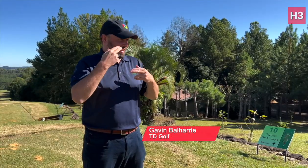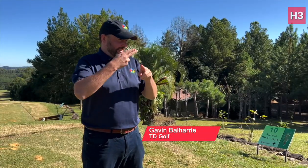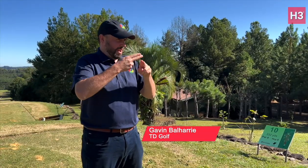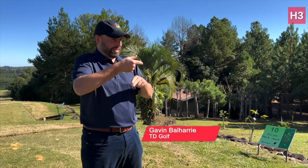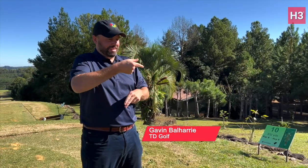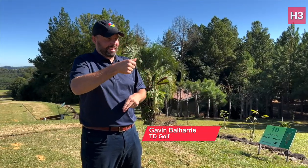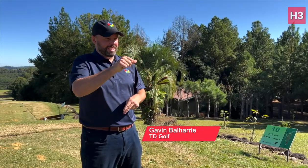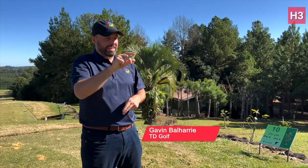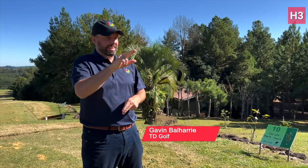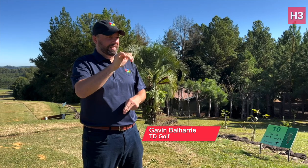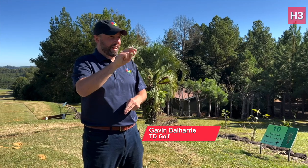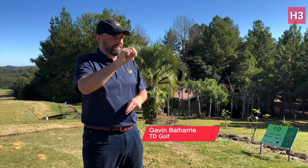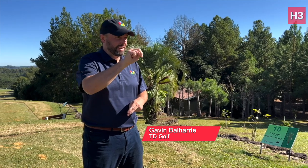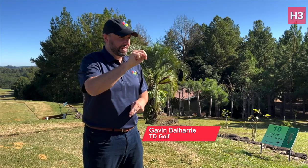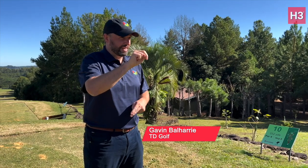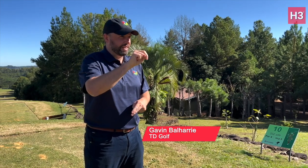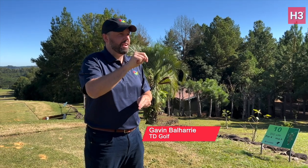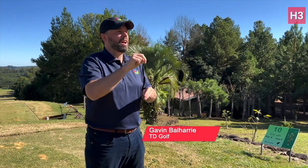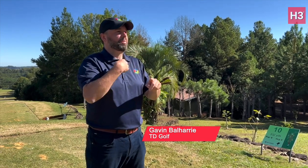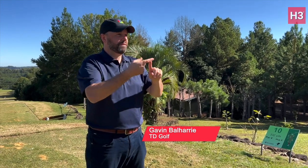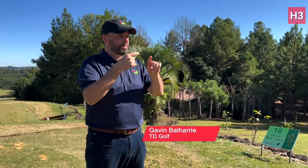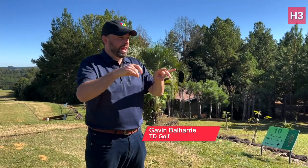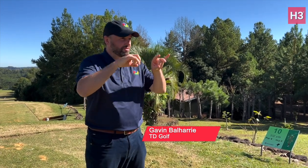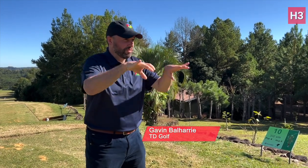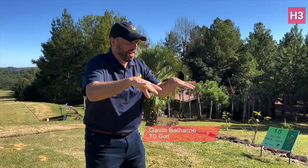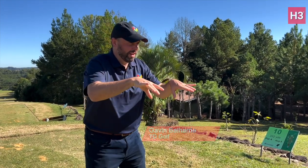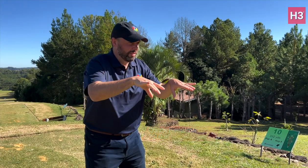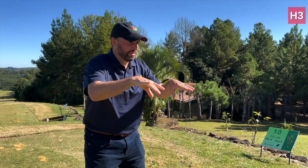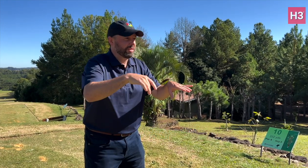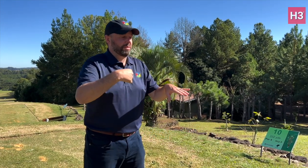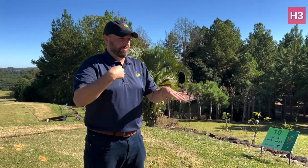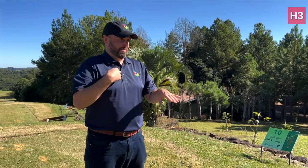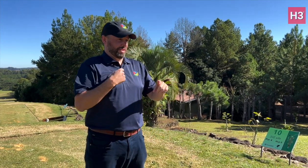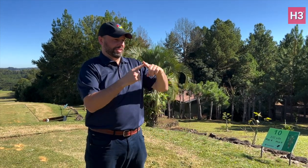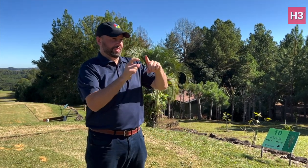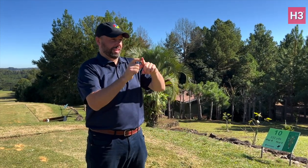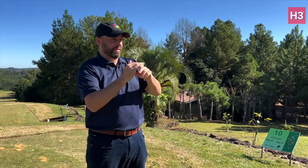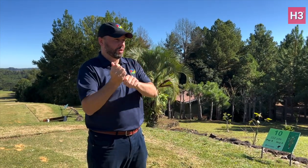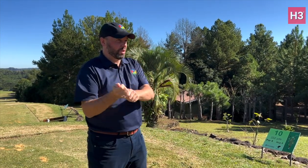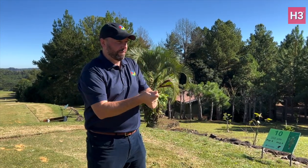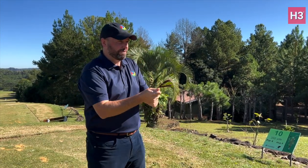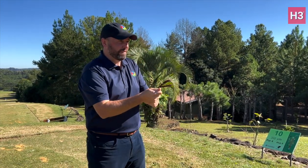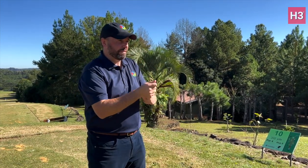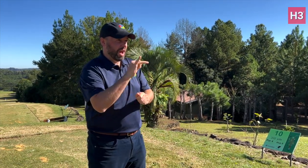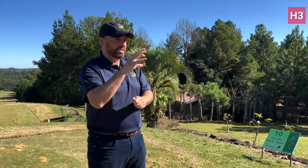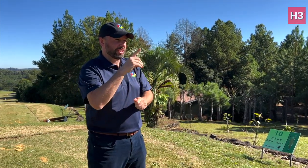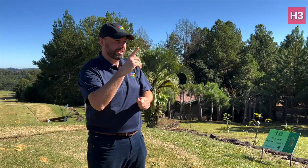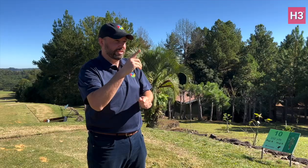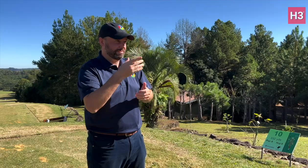My name’s Gavin and I’m from Australia. I’m Technical Director for Golf.